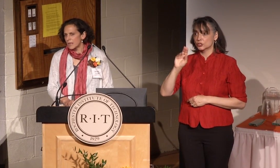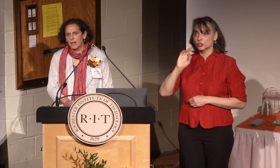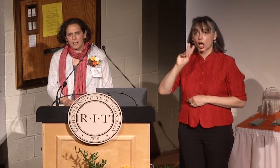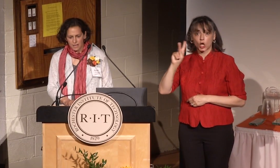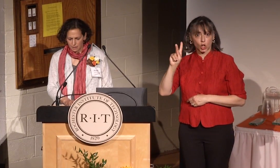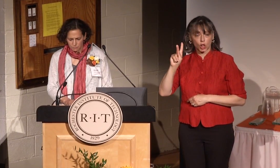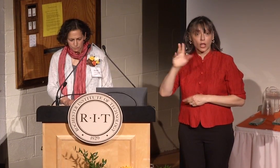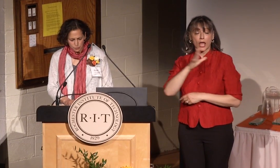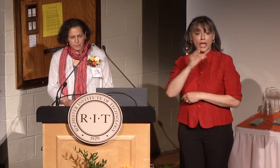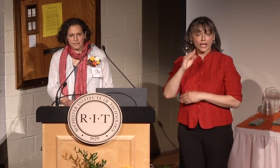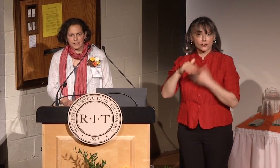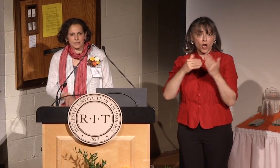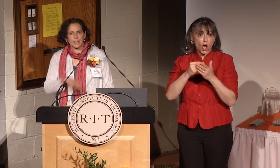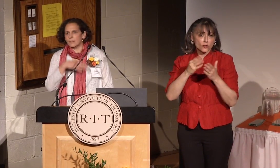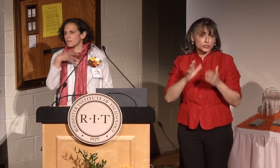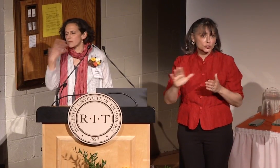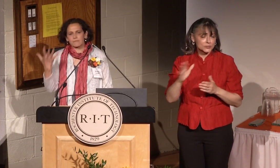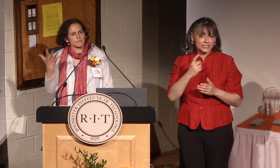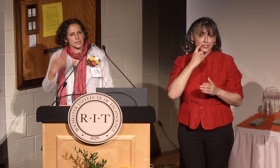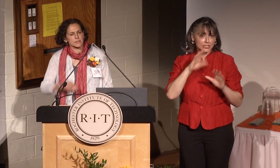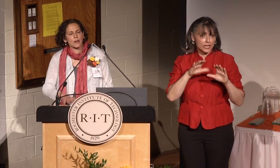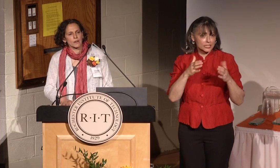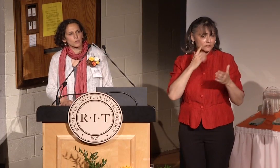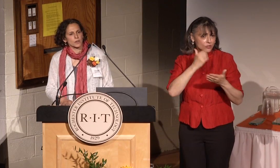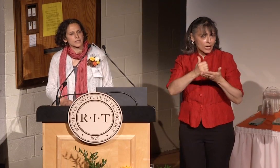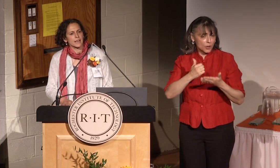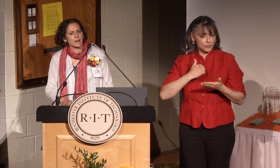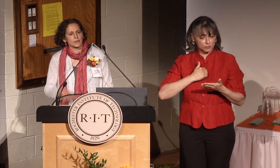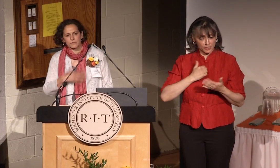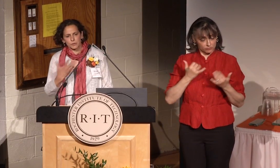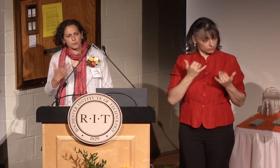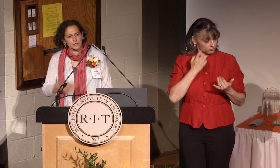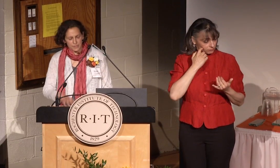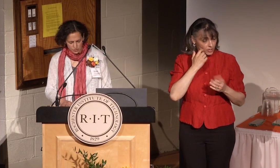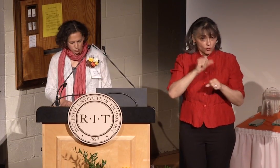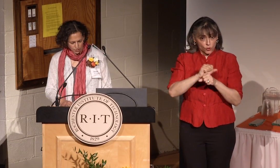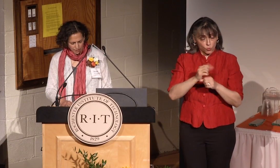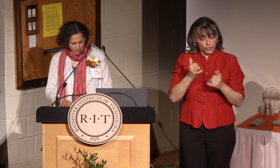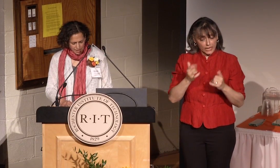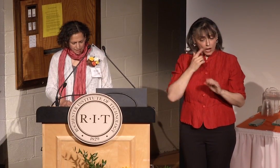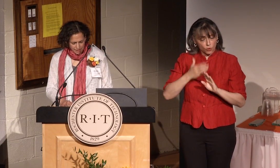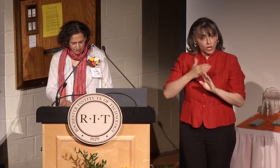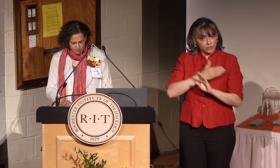their help, for current work now and for previous work that i've